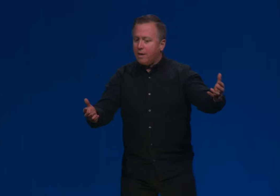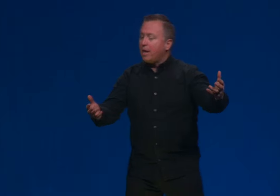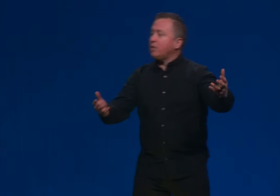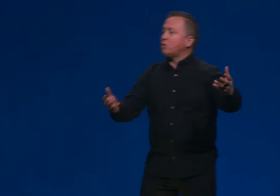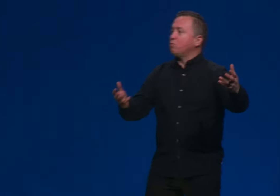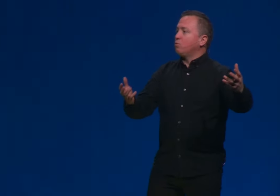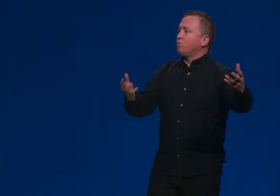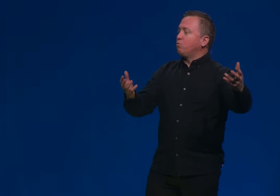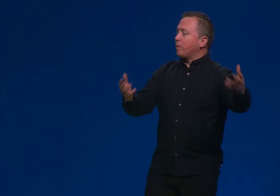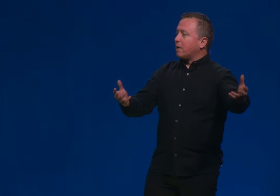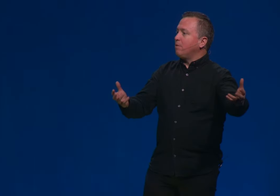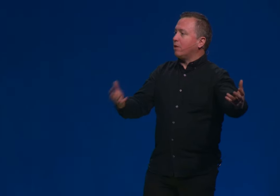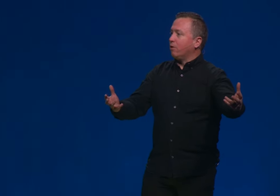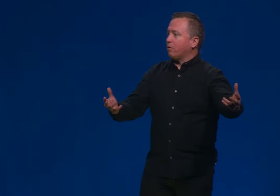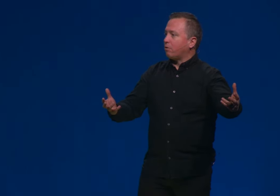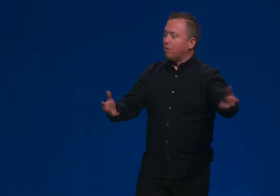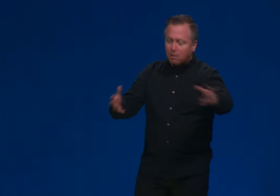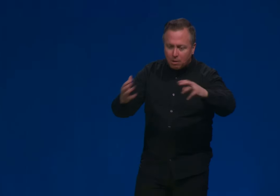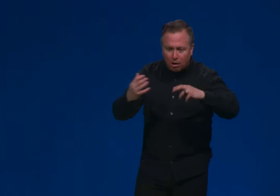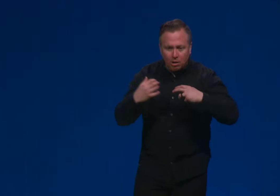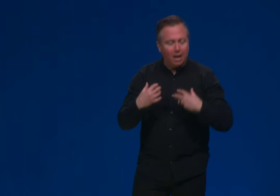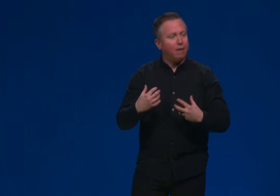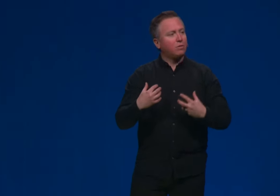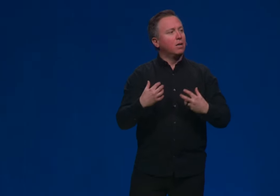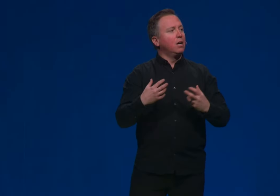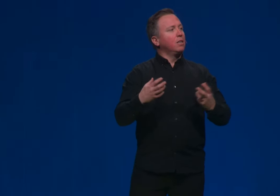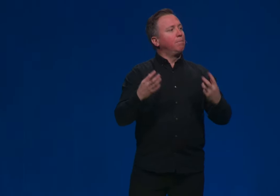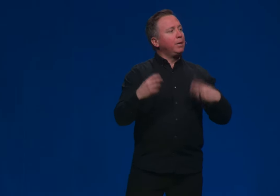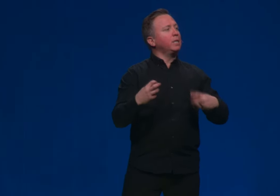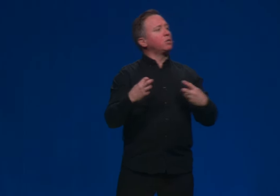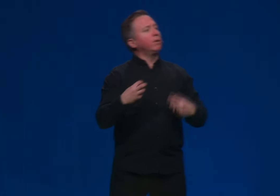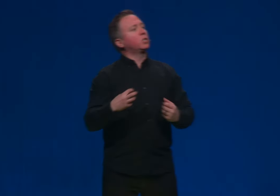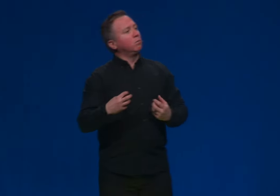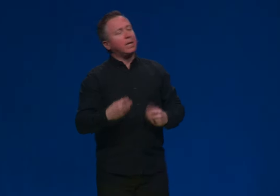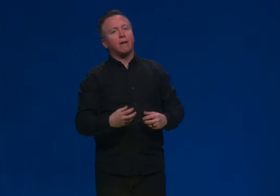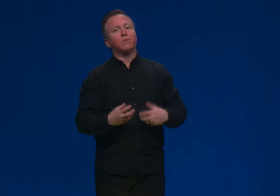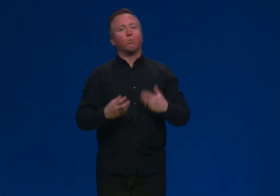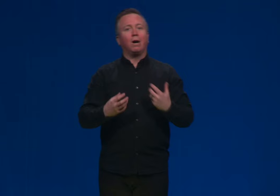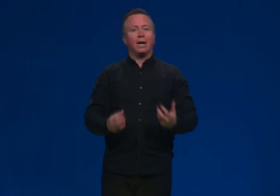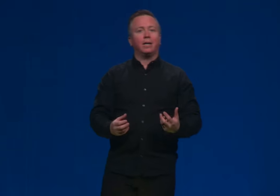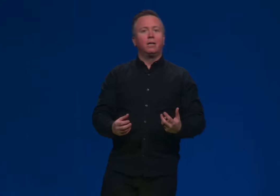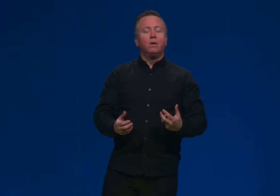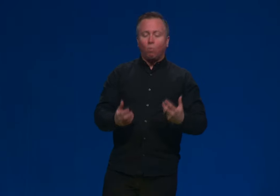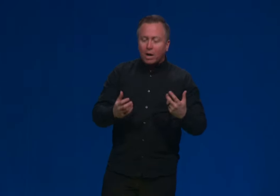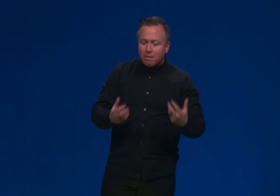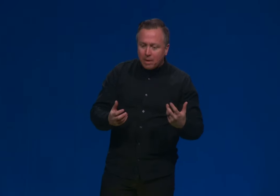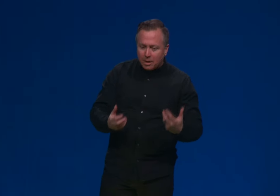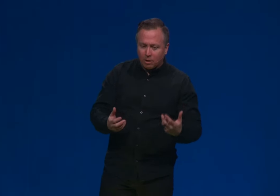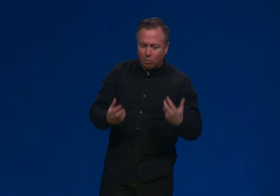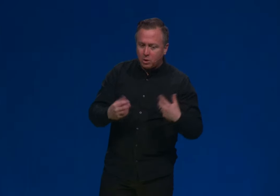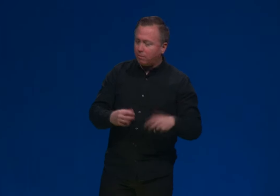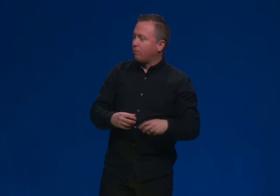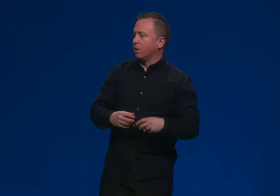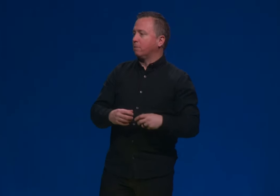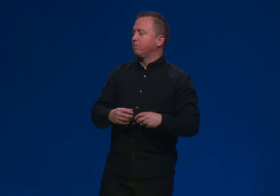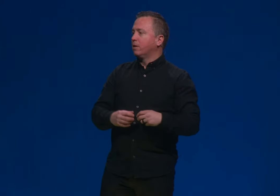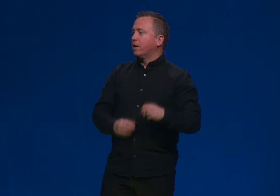And that's when we come to the earth, we come to our lives. The biggest question we have is why? Why am I here? What is it for?